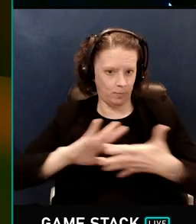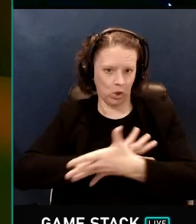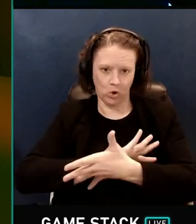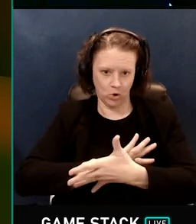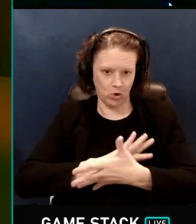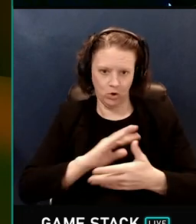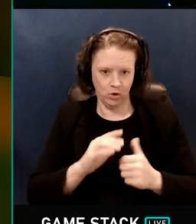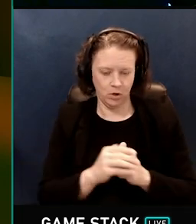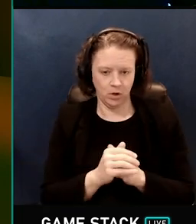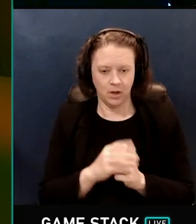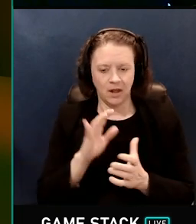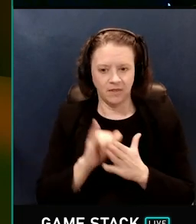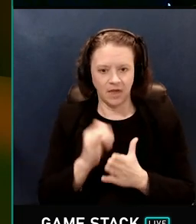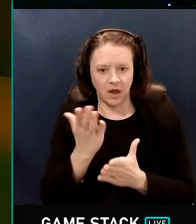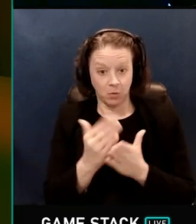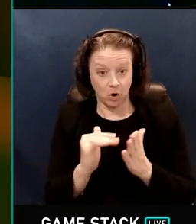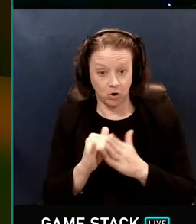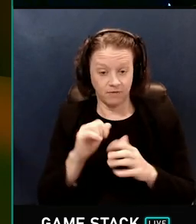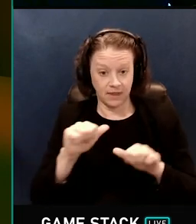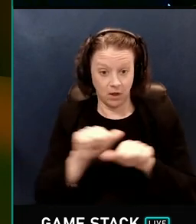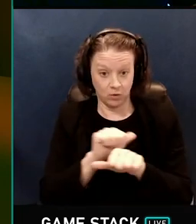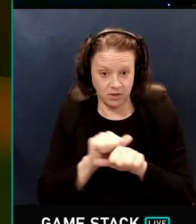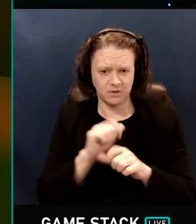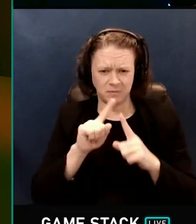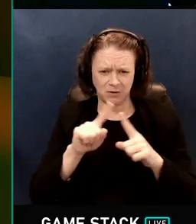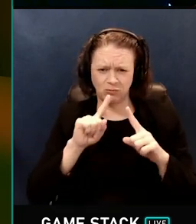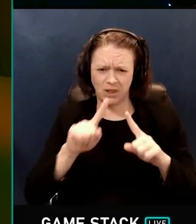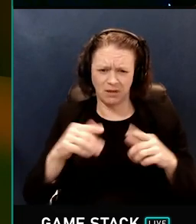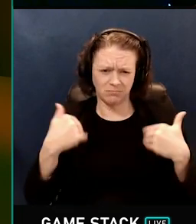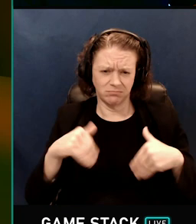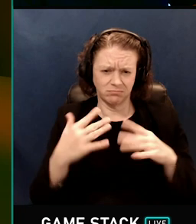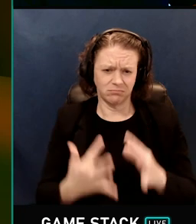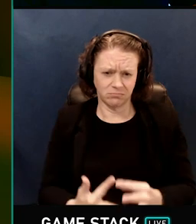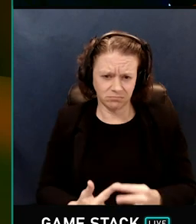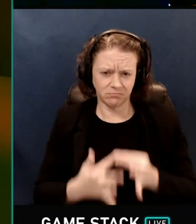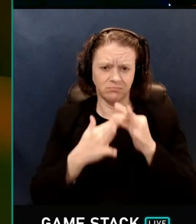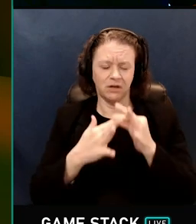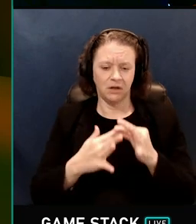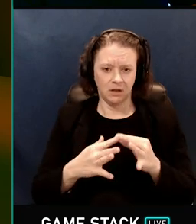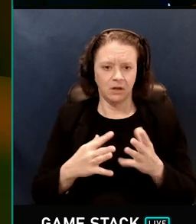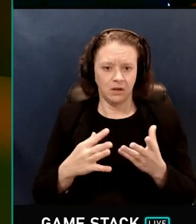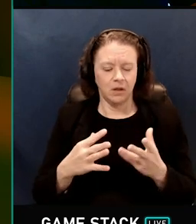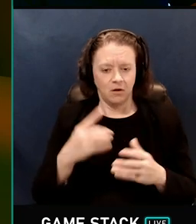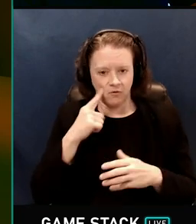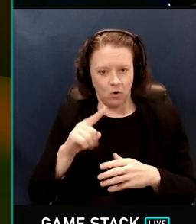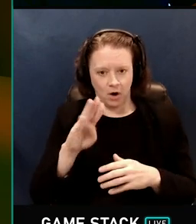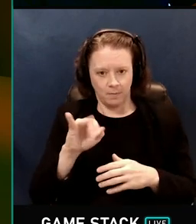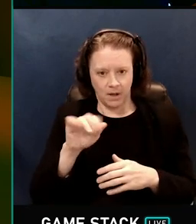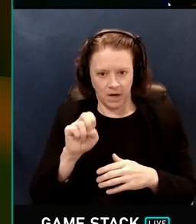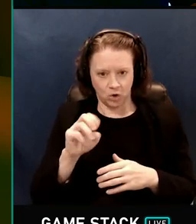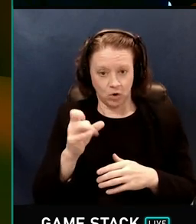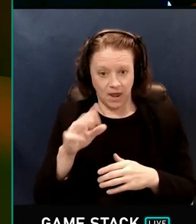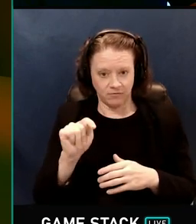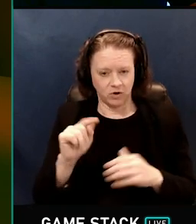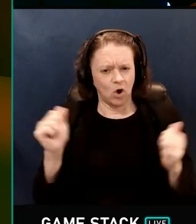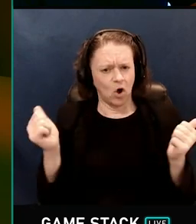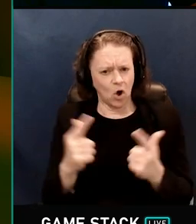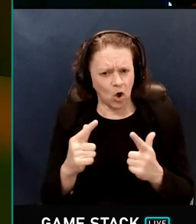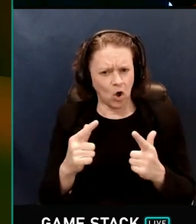And this aspect of the algorithm has been heavily customized for Minecraft, because in Minecraft all the geometry is made up of planar surfaces.